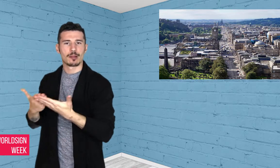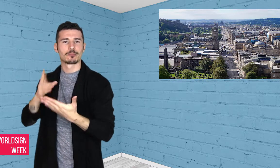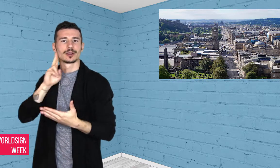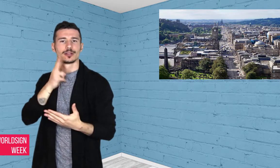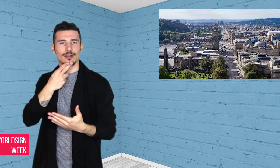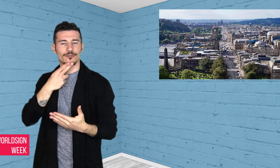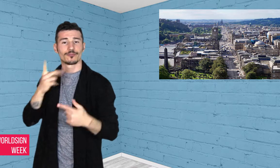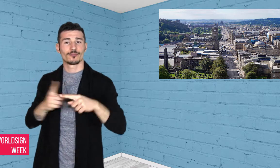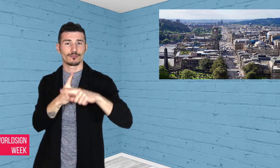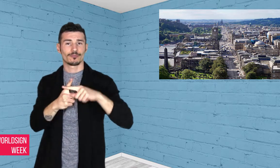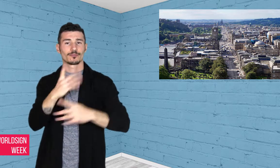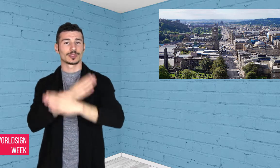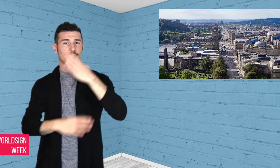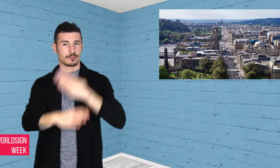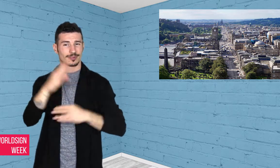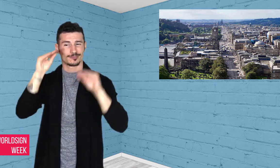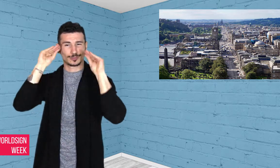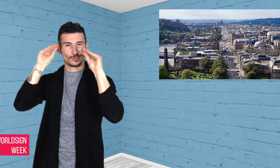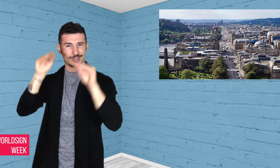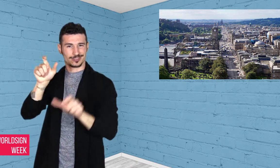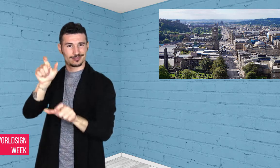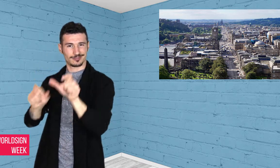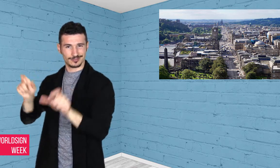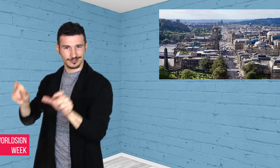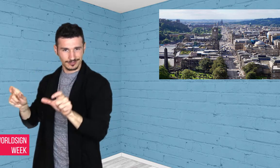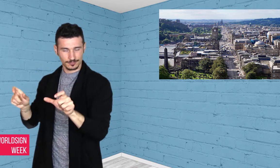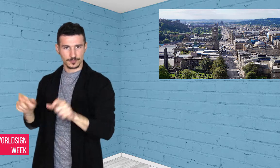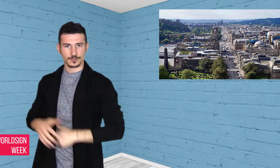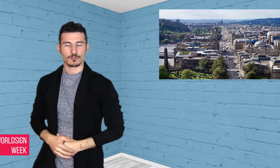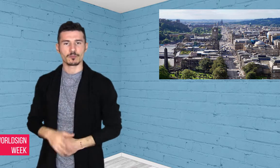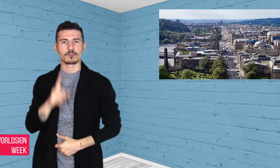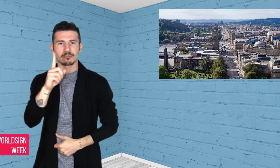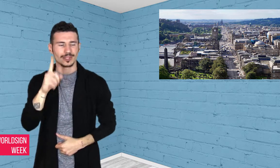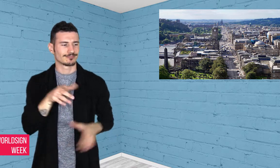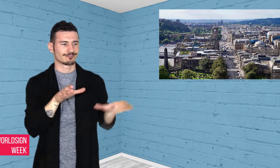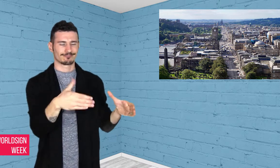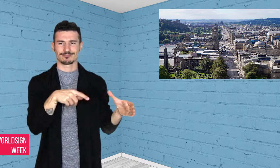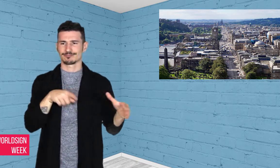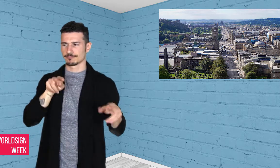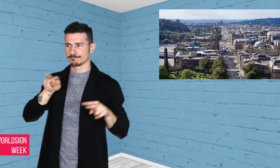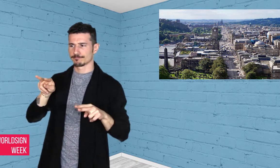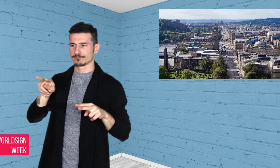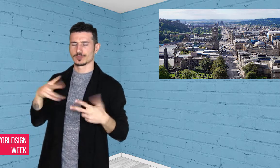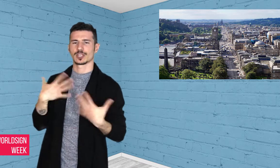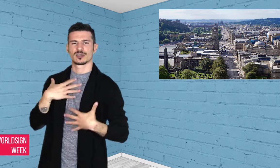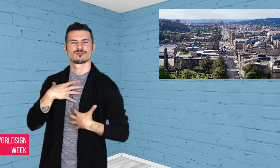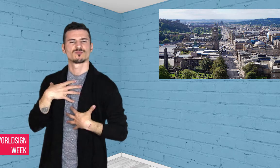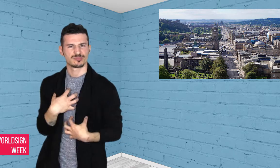disabled students are now expressing